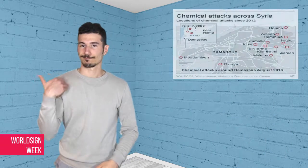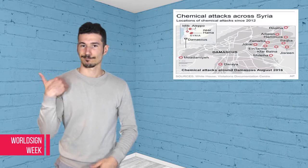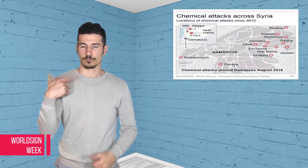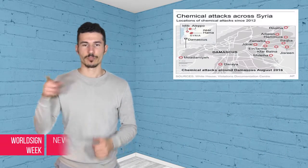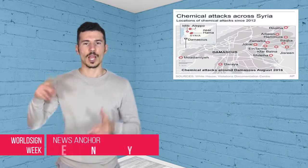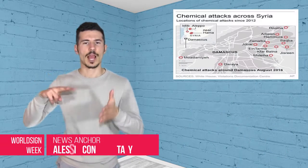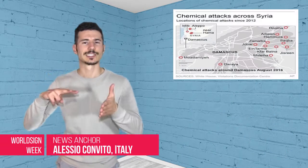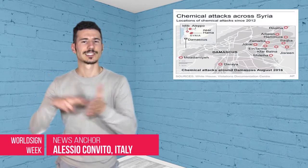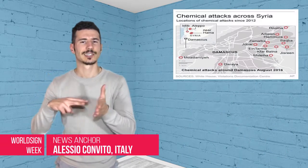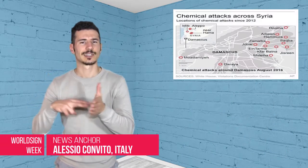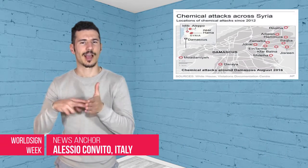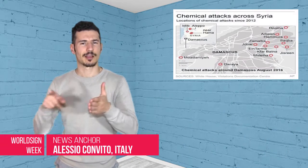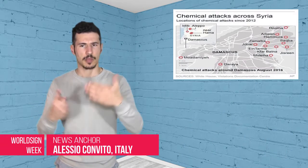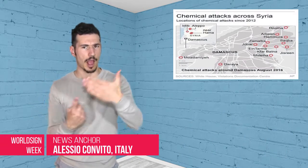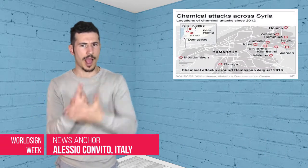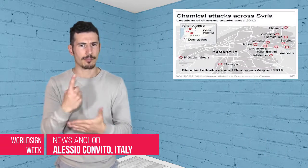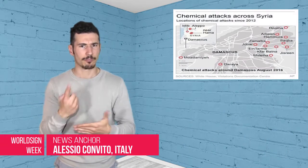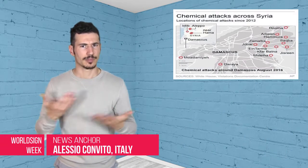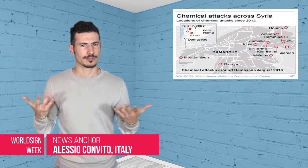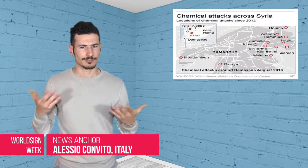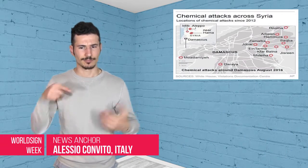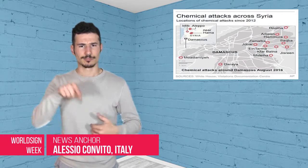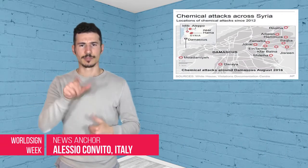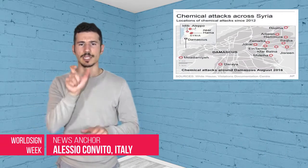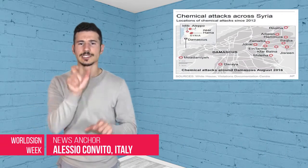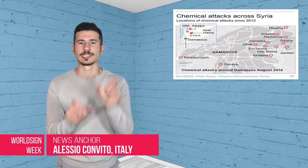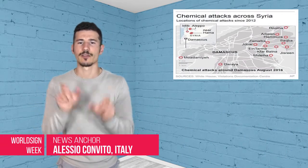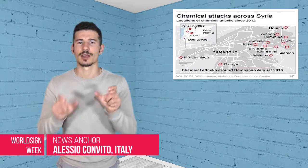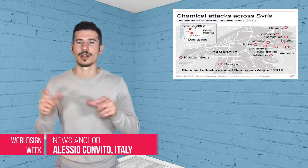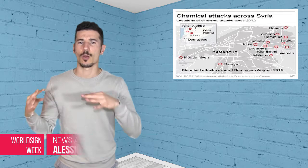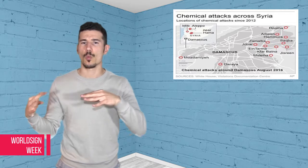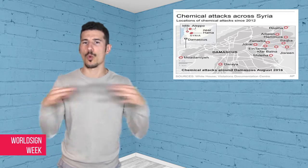Alessio: Recent attacks in the Syrian